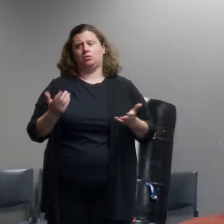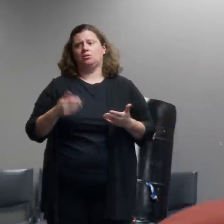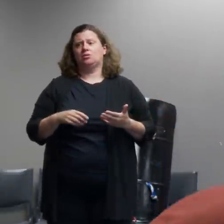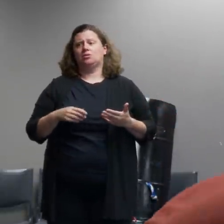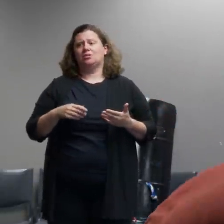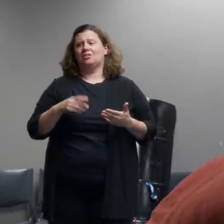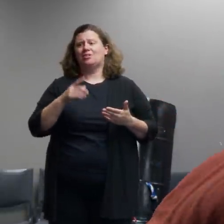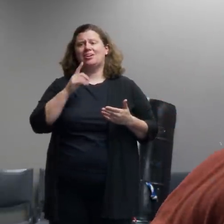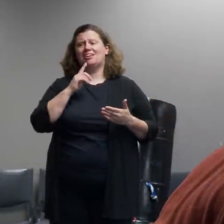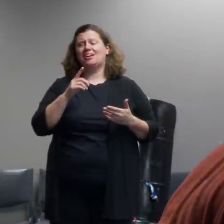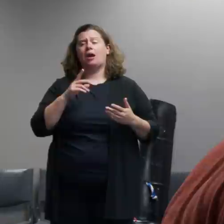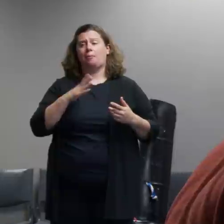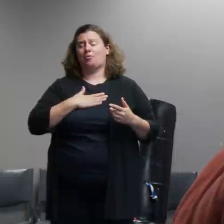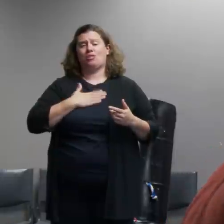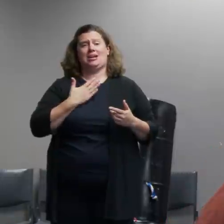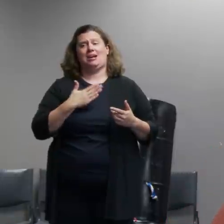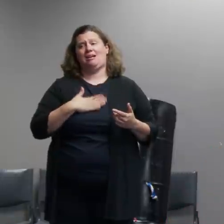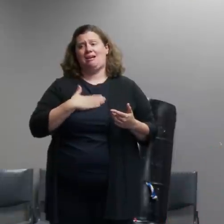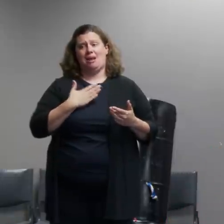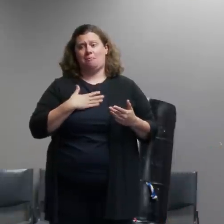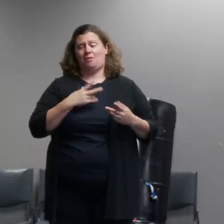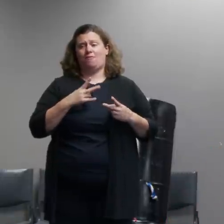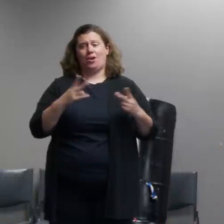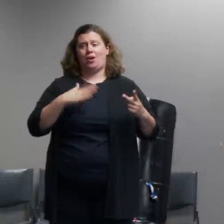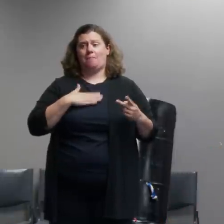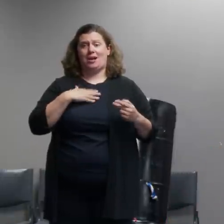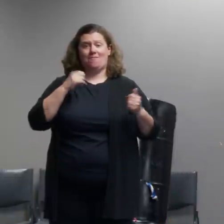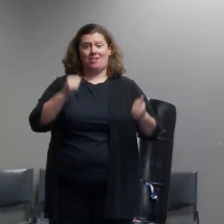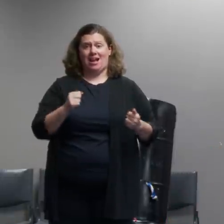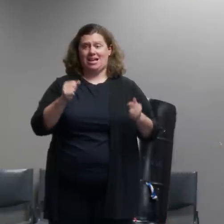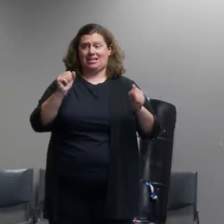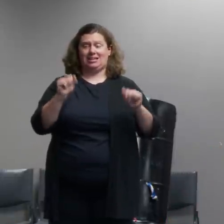if i can go the rest of my career without ever seeing us have to